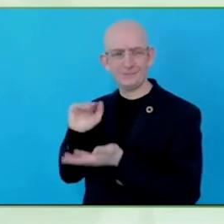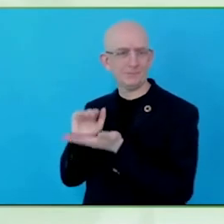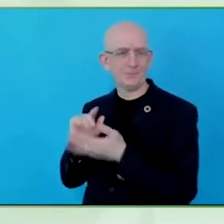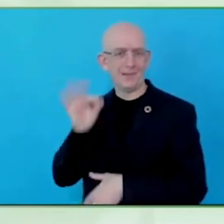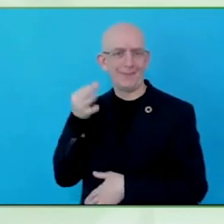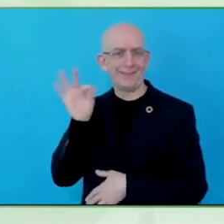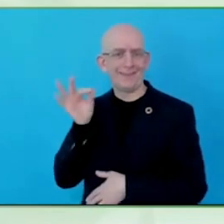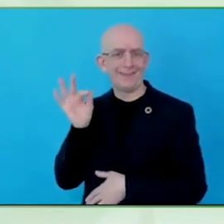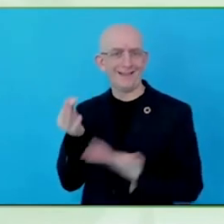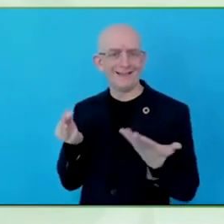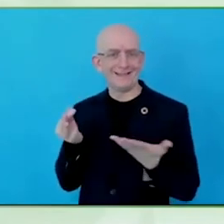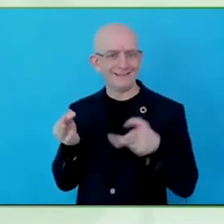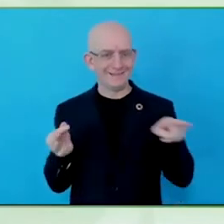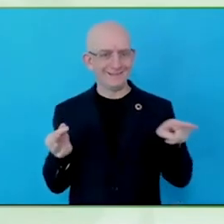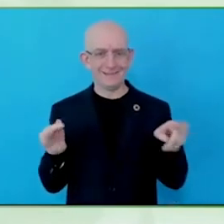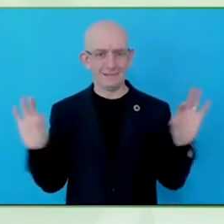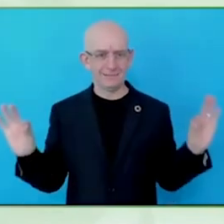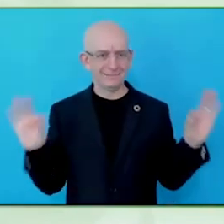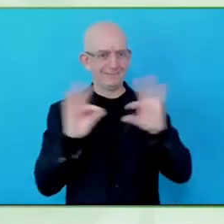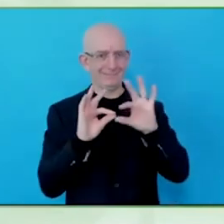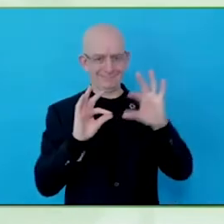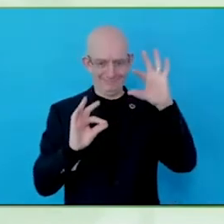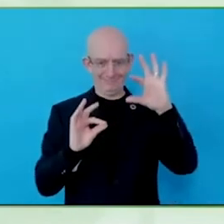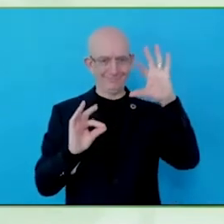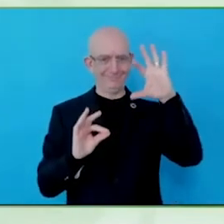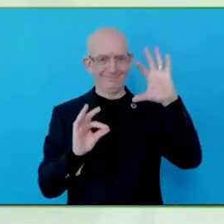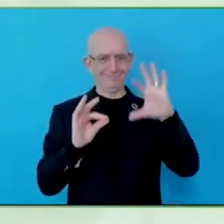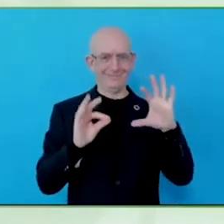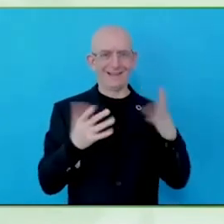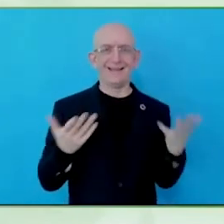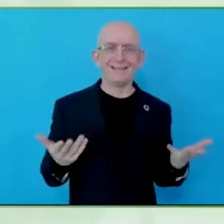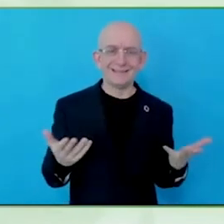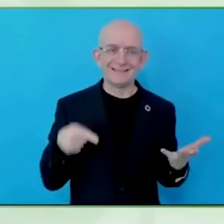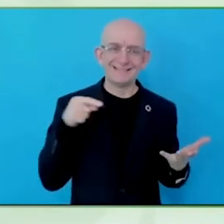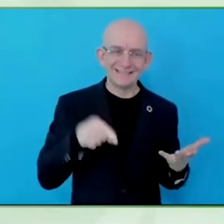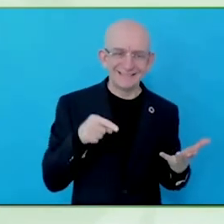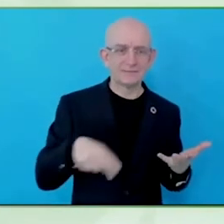more fairly, listen to the full breadth of the audience and the